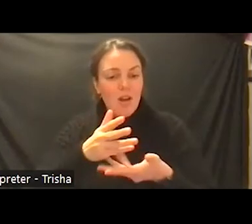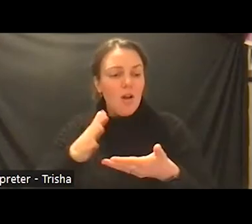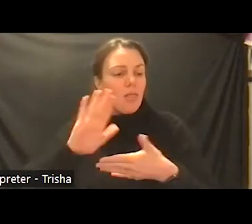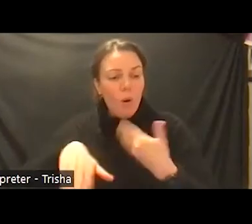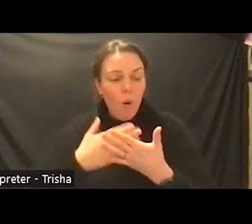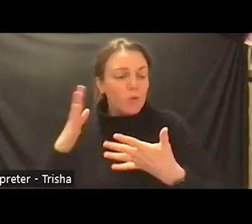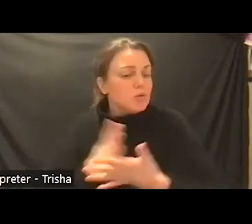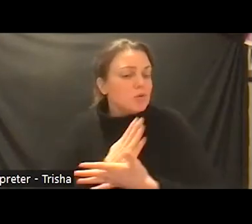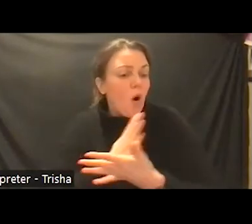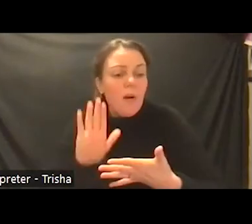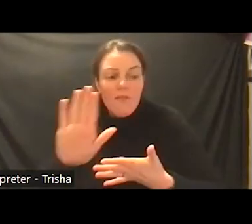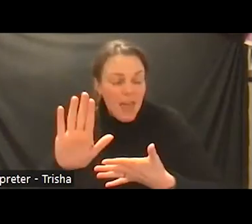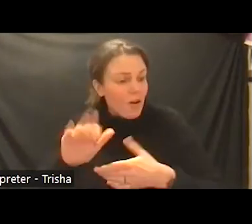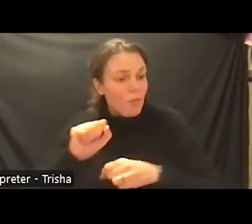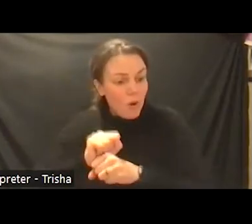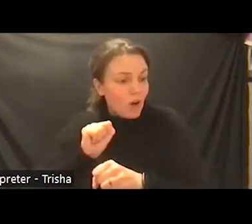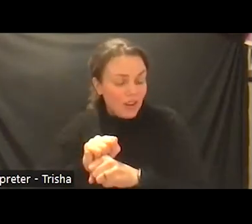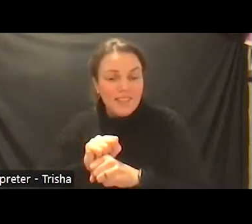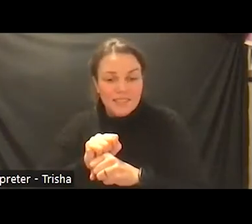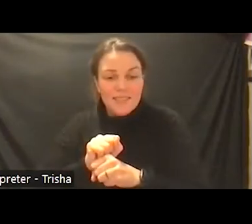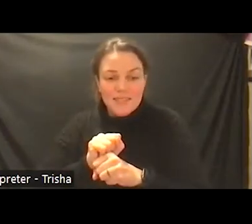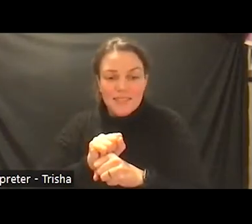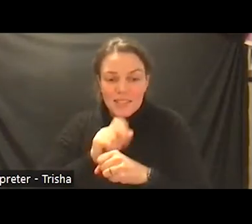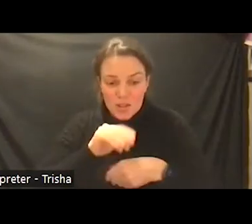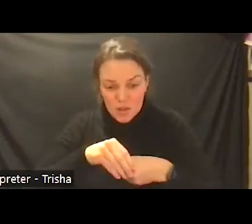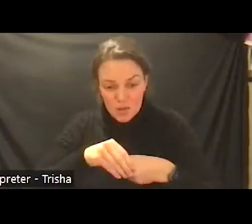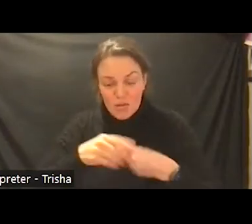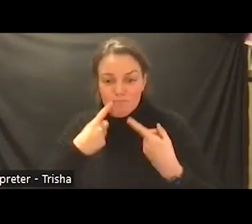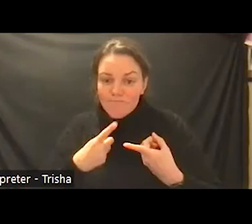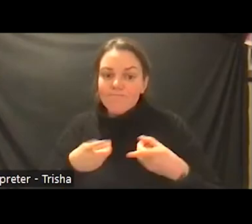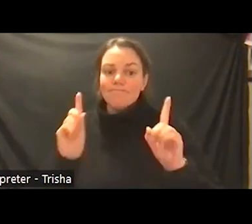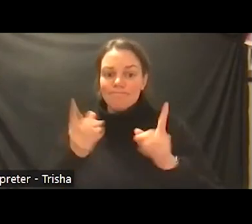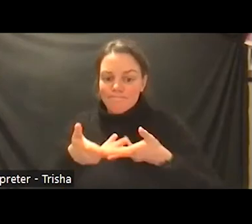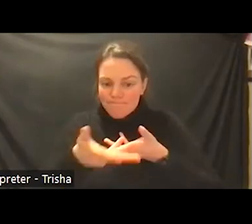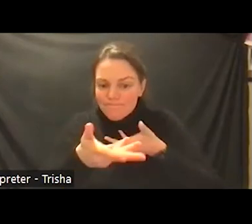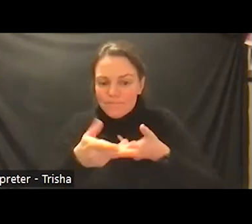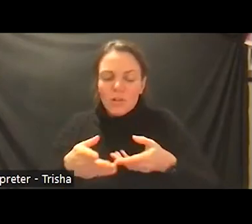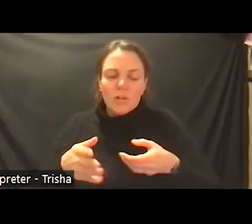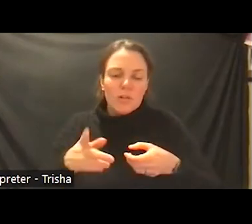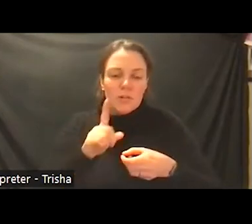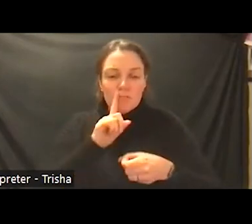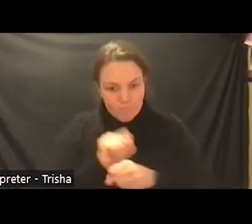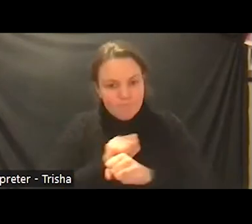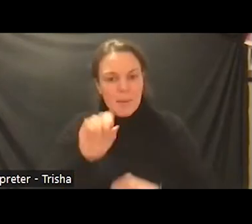disciplined practice to affect a true biopsychosocial model of care